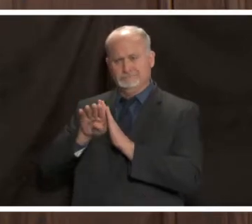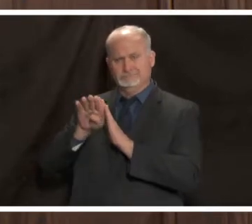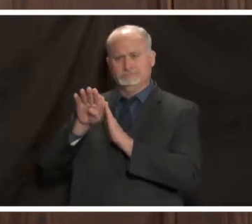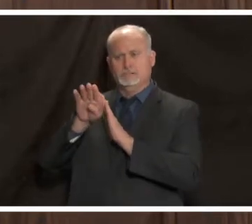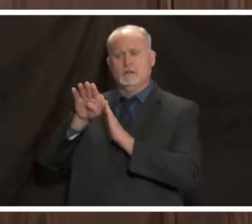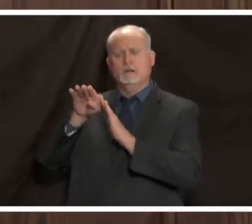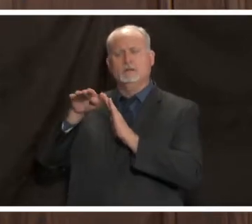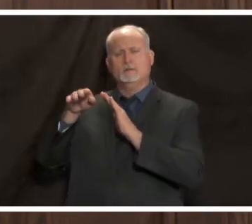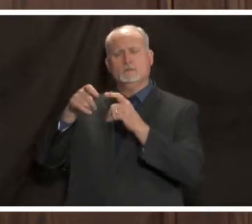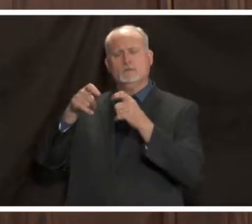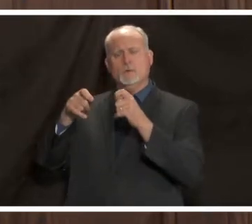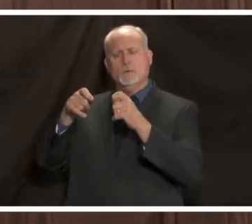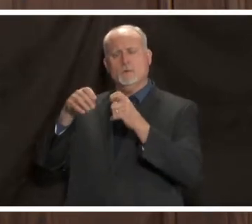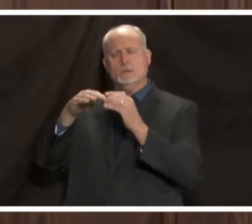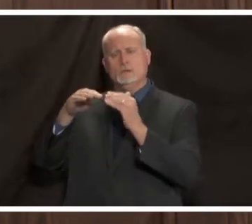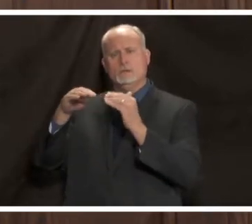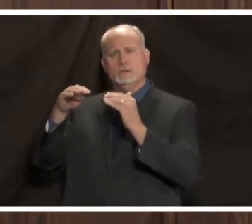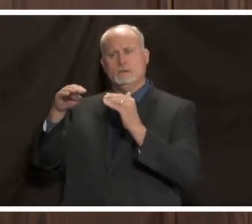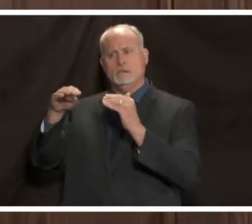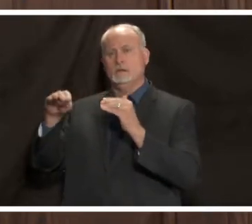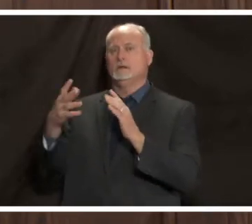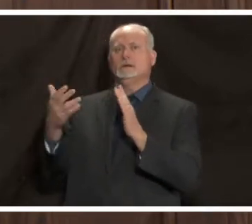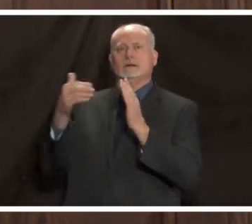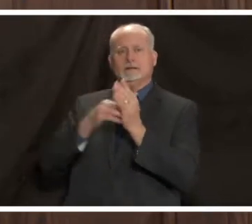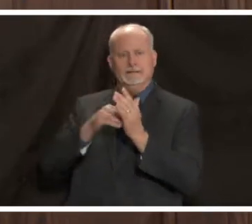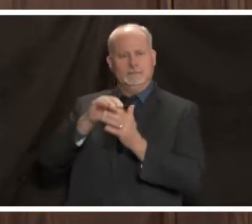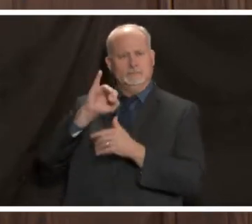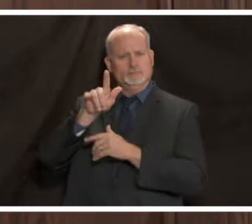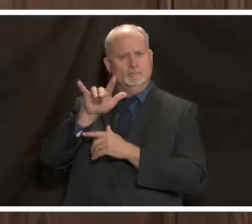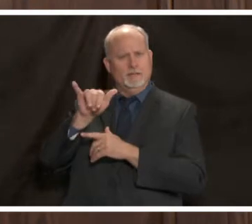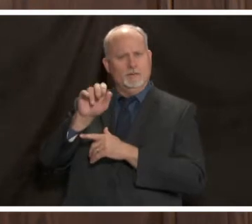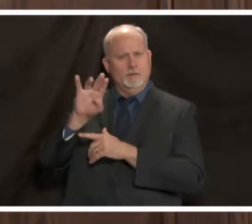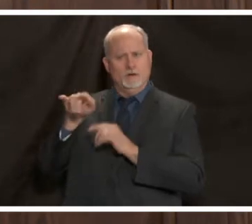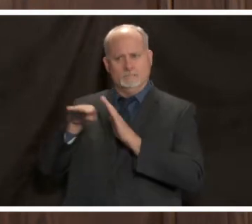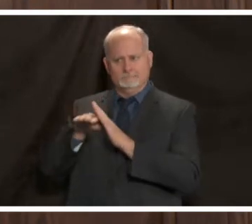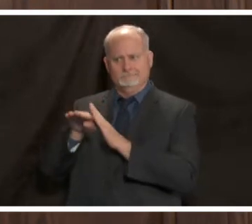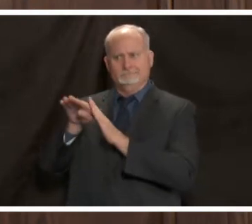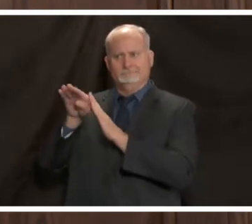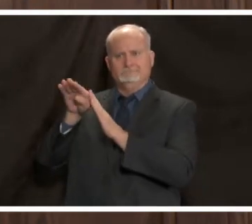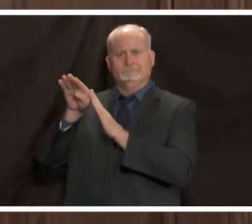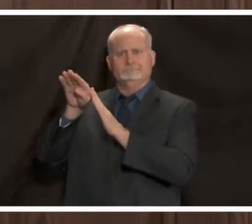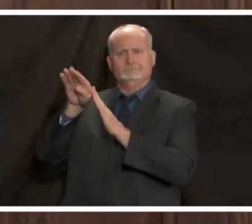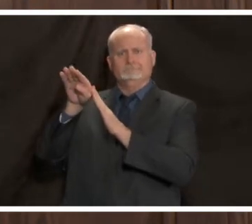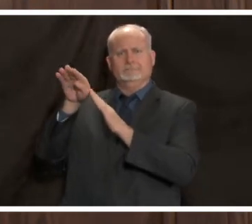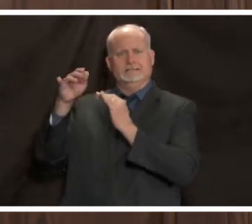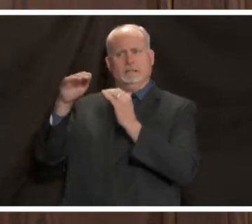only to surge again into july and august and we got it kind of back under control